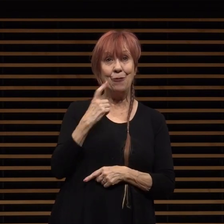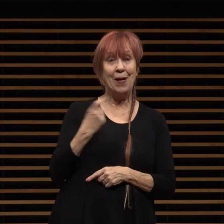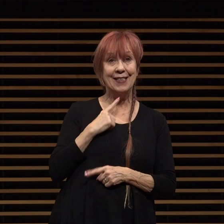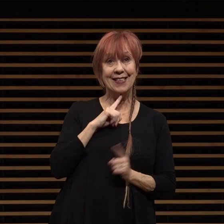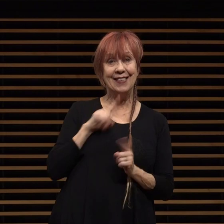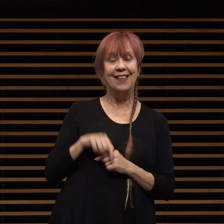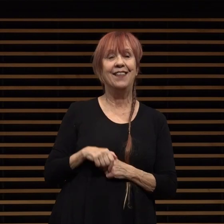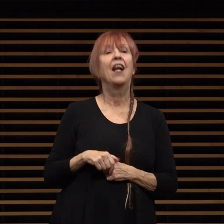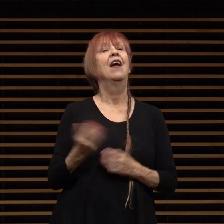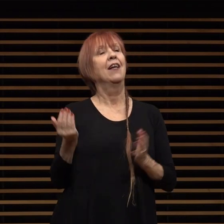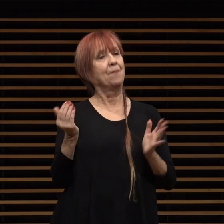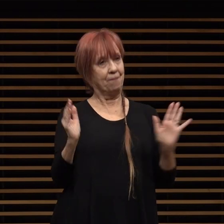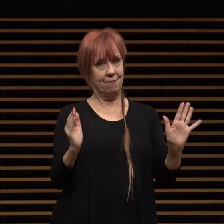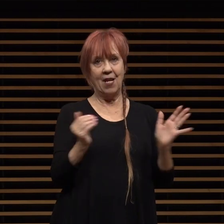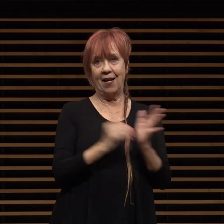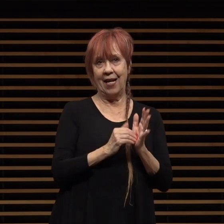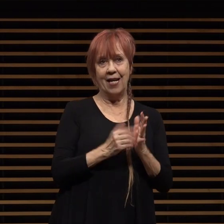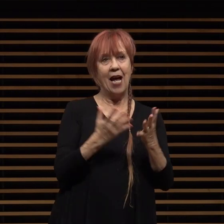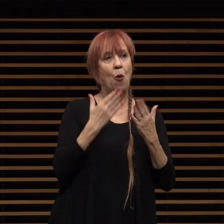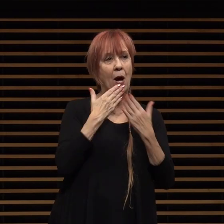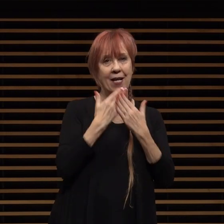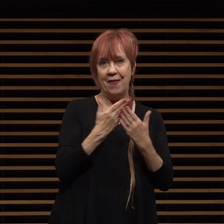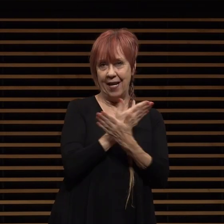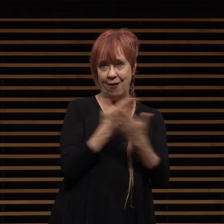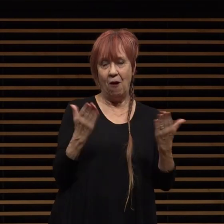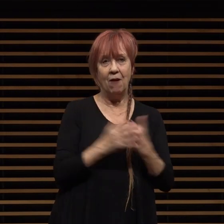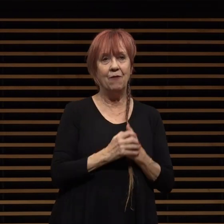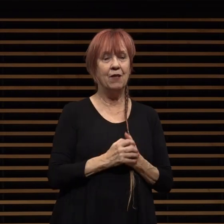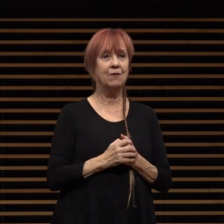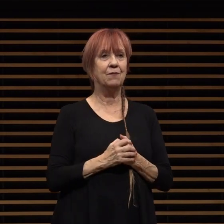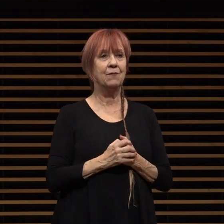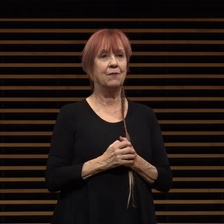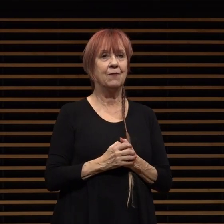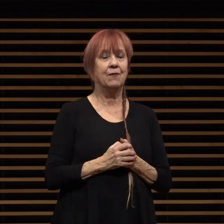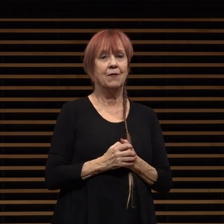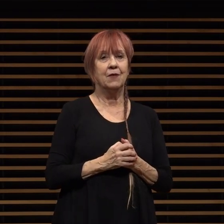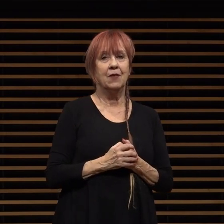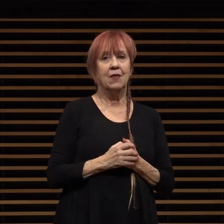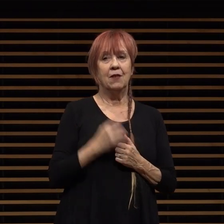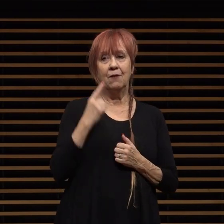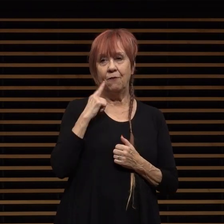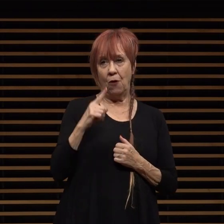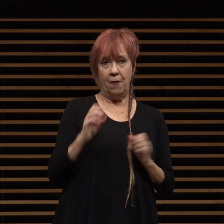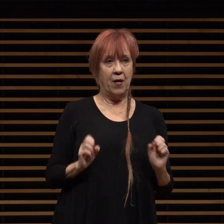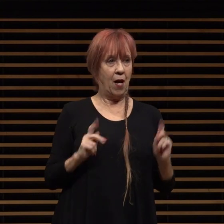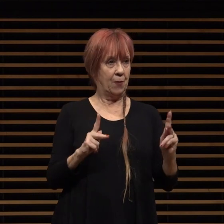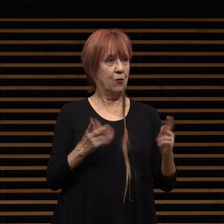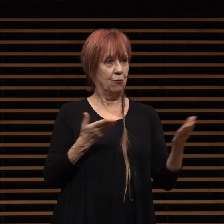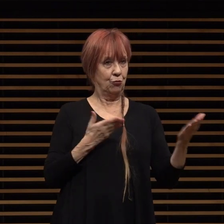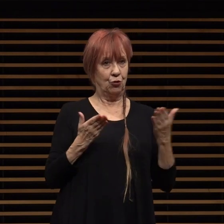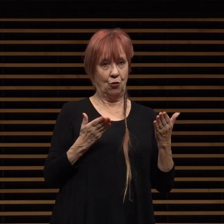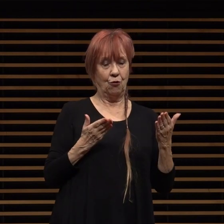well again i want to thank all of you for for the opportunity to serve as your